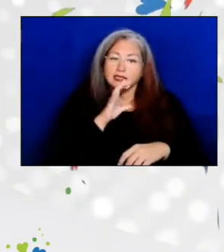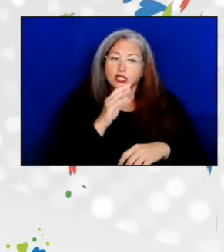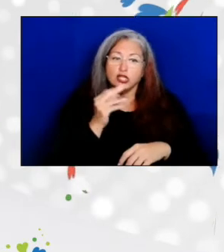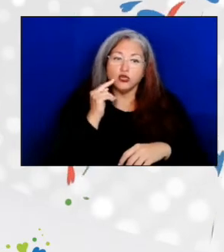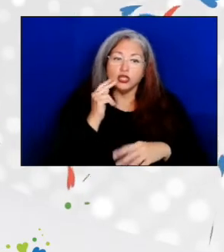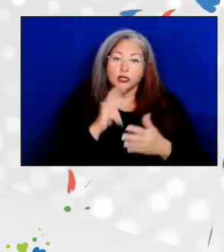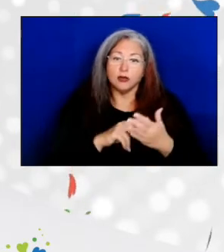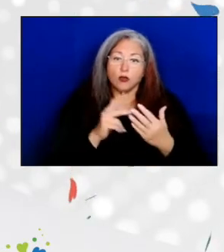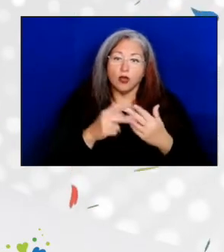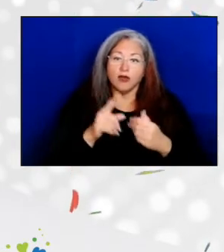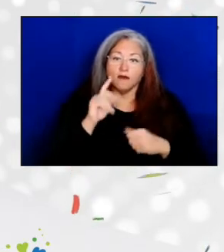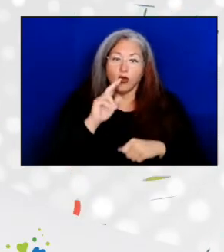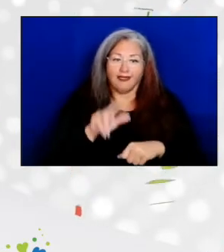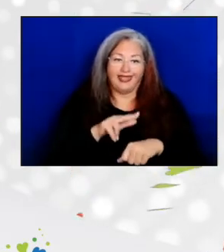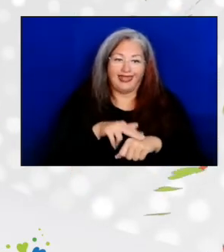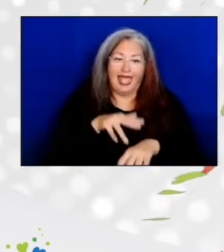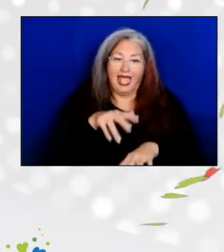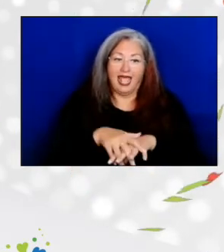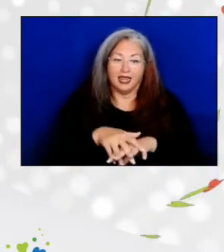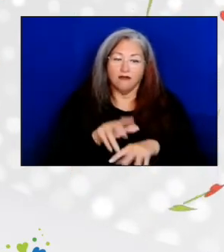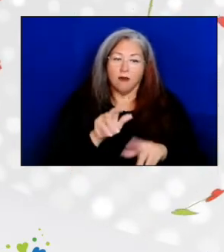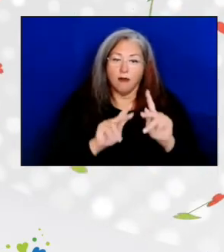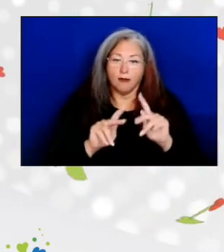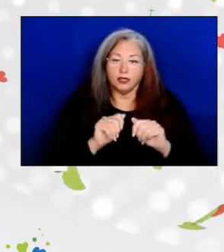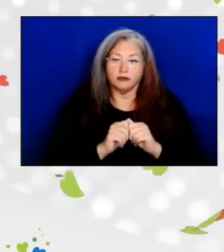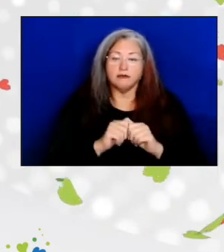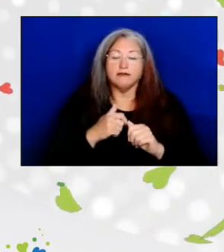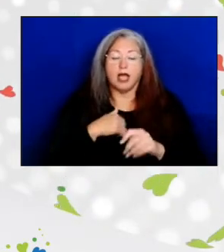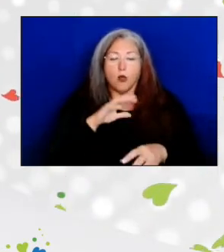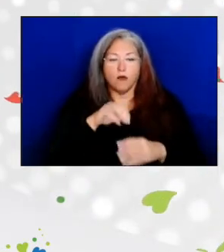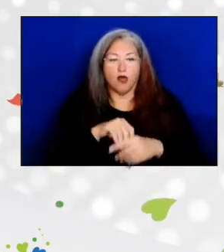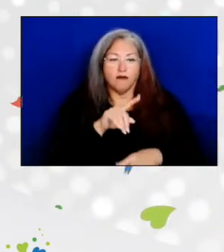to the native population. And I was on their advisory council as well.